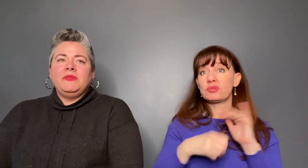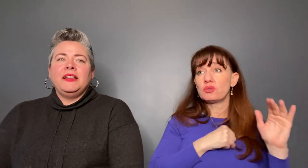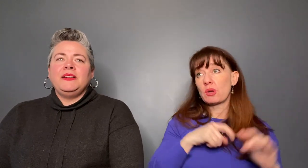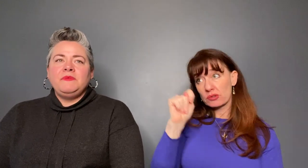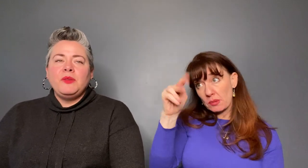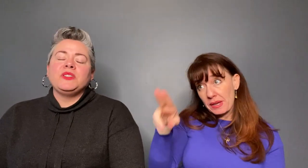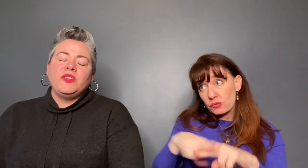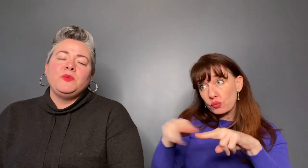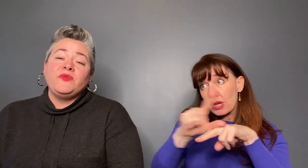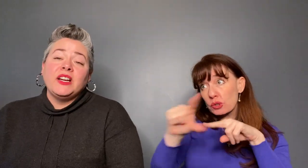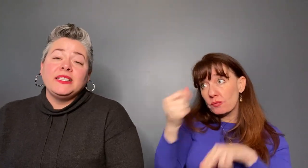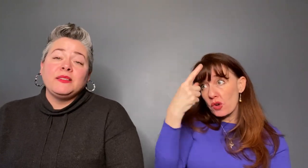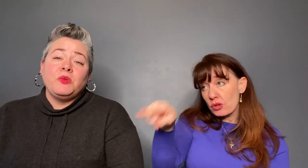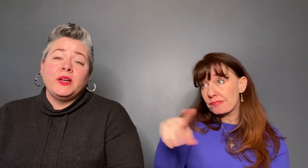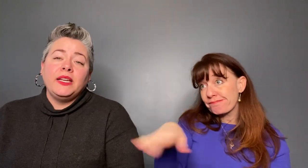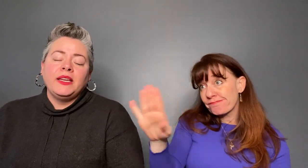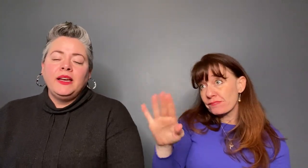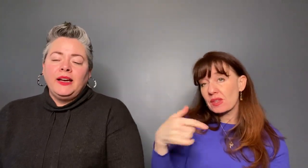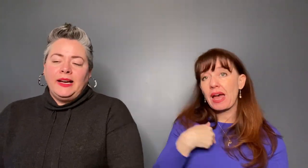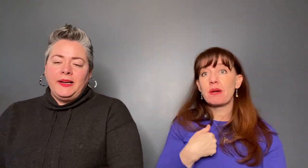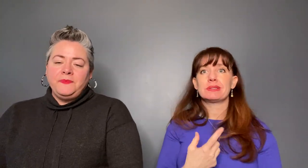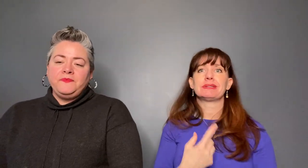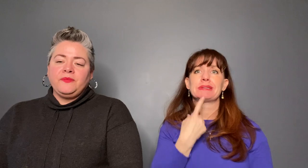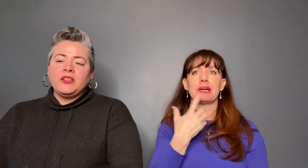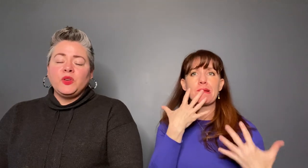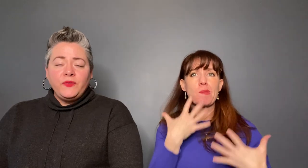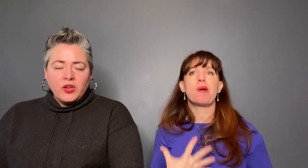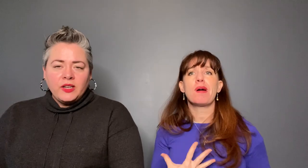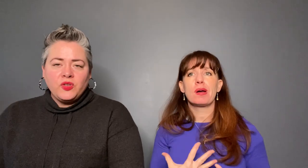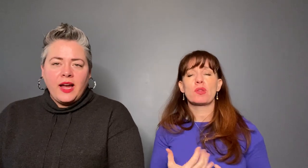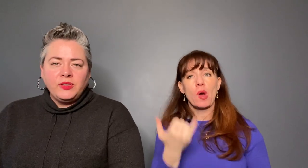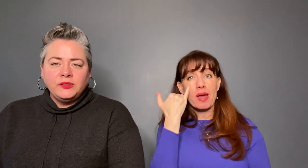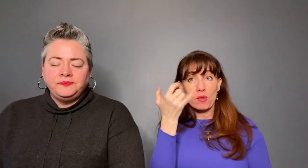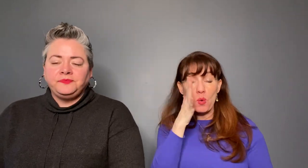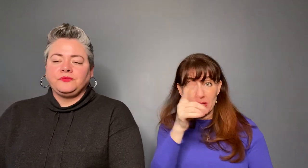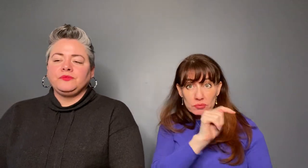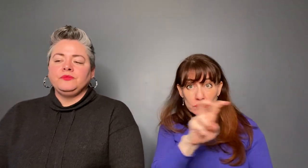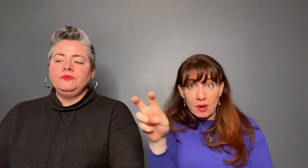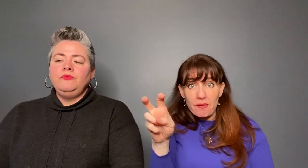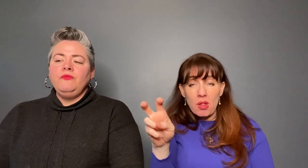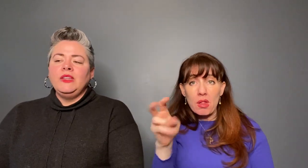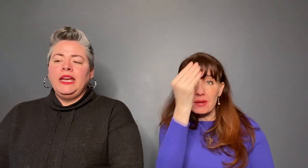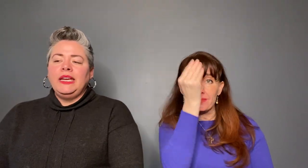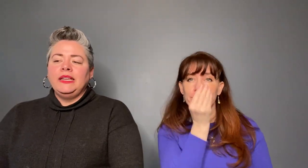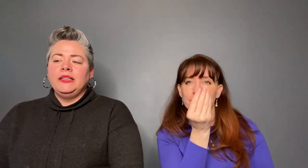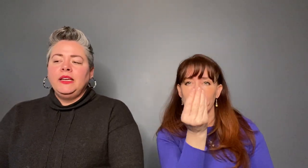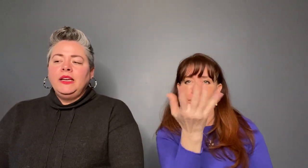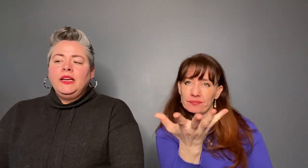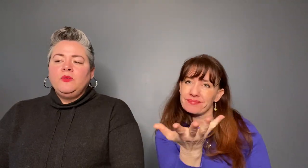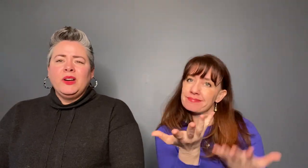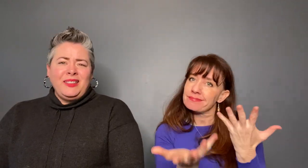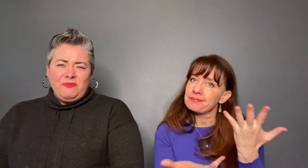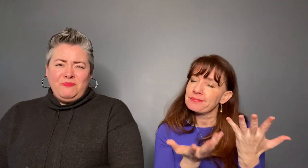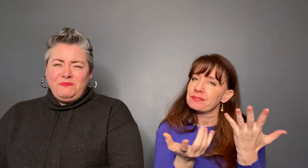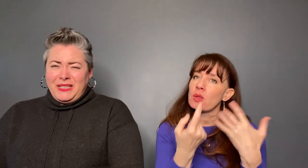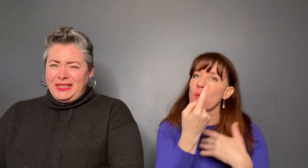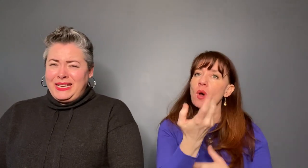disappointing. So if you're gonna travel and one of the big things is following